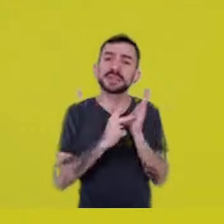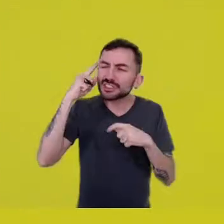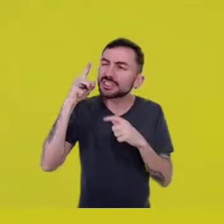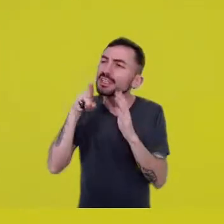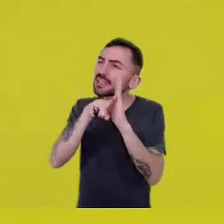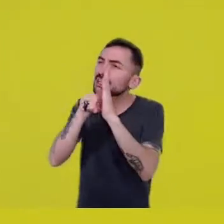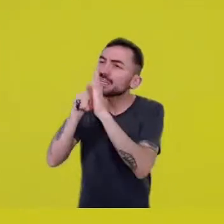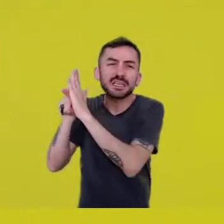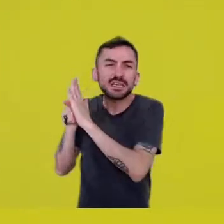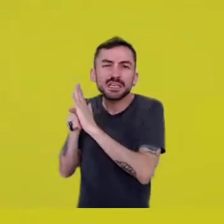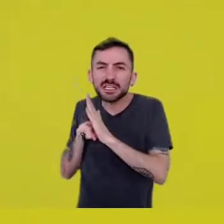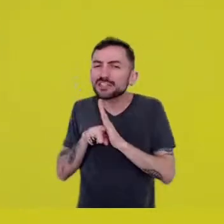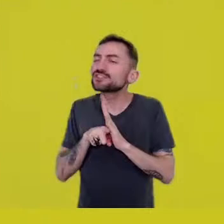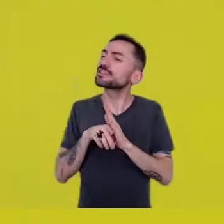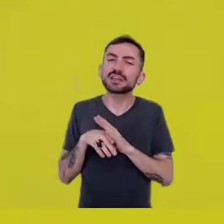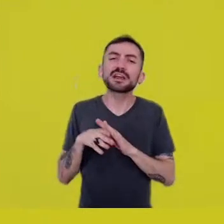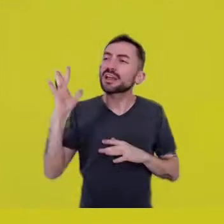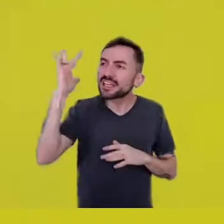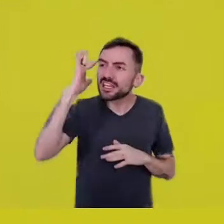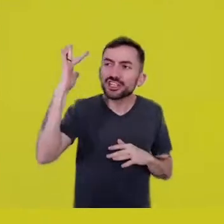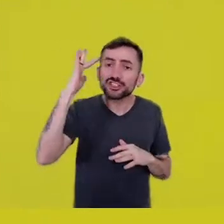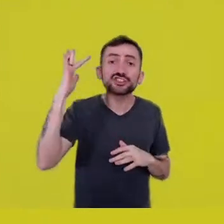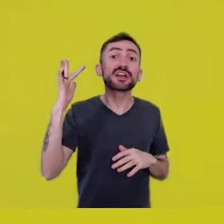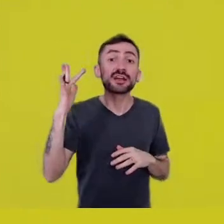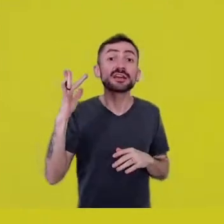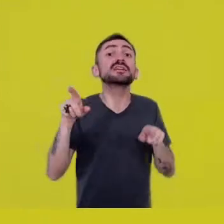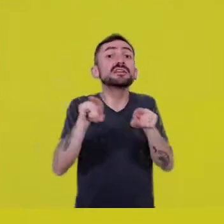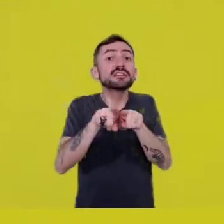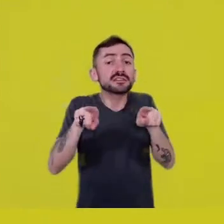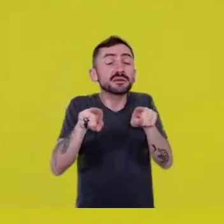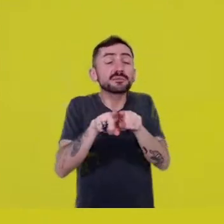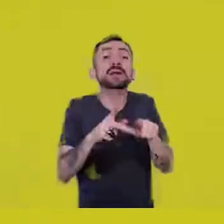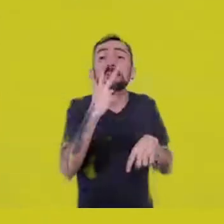and you question whether we still place any value